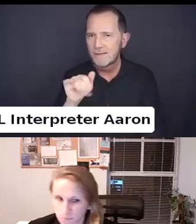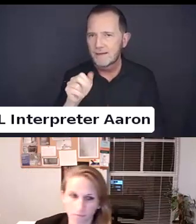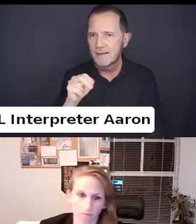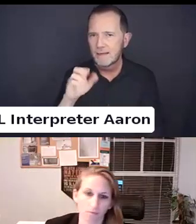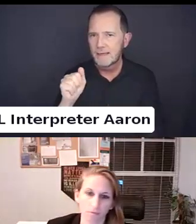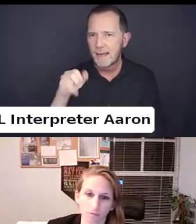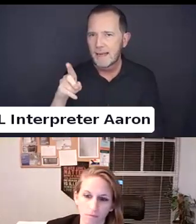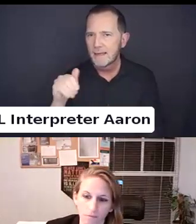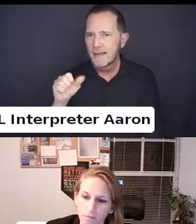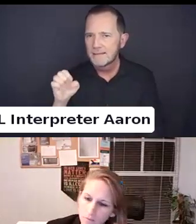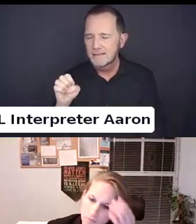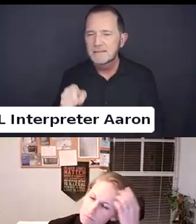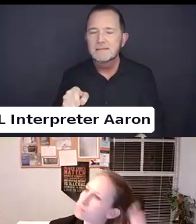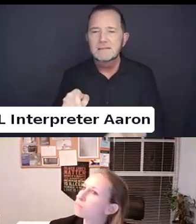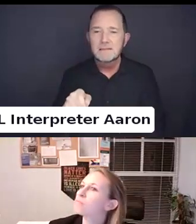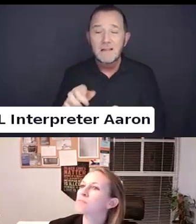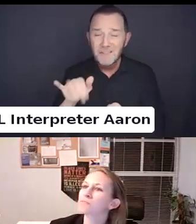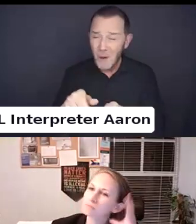are no longer even what we are talking about.